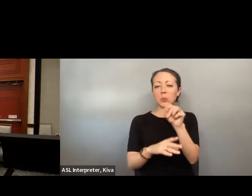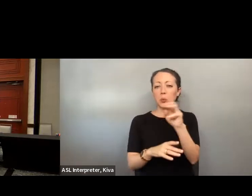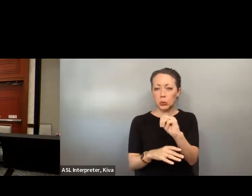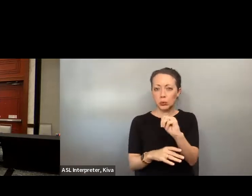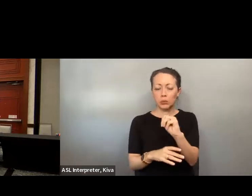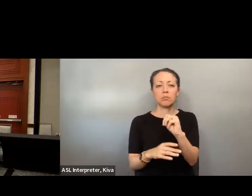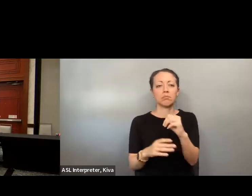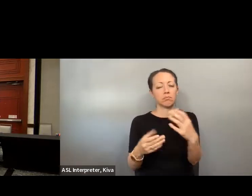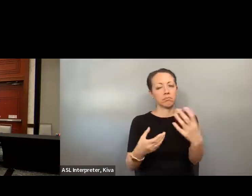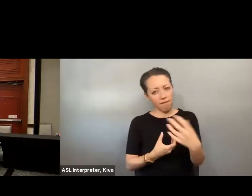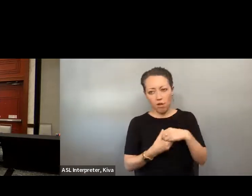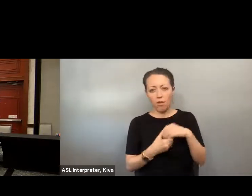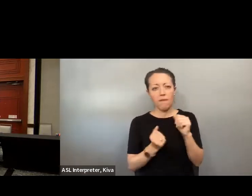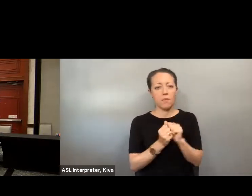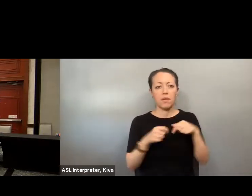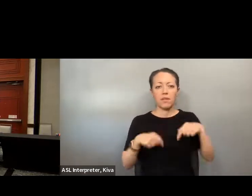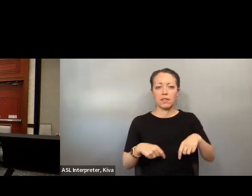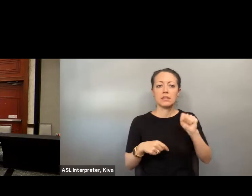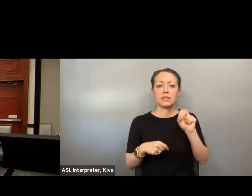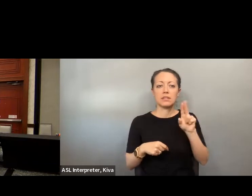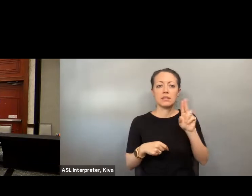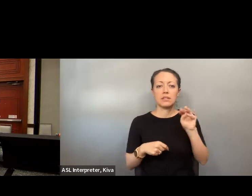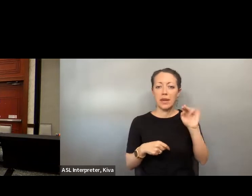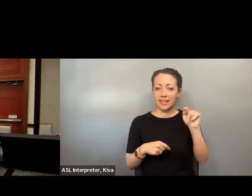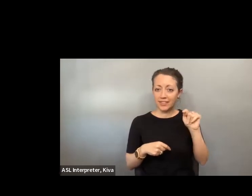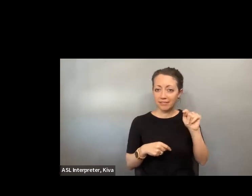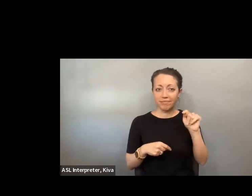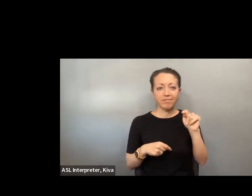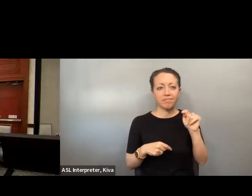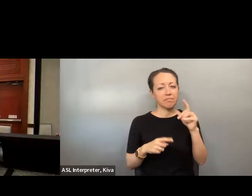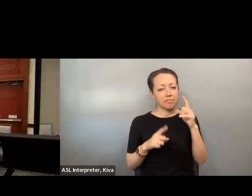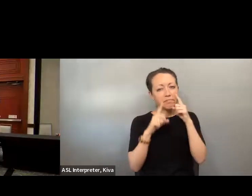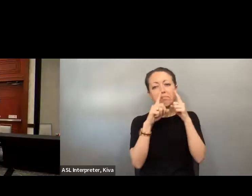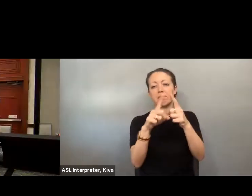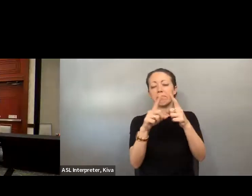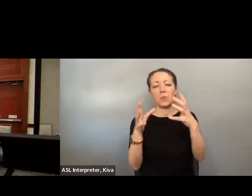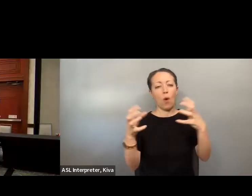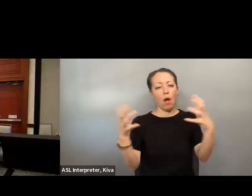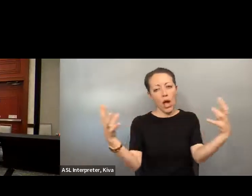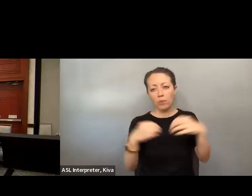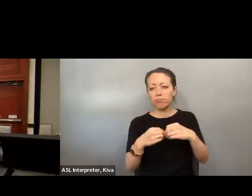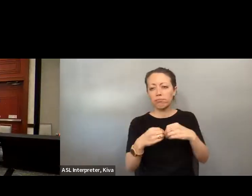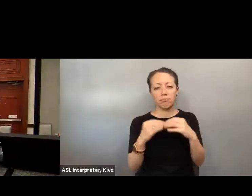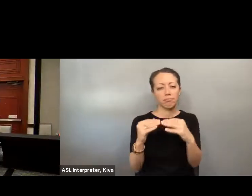Tampa and those who participated online for being a part of the 2022 elections